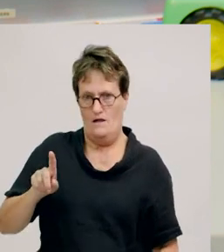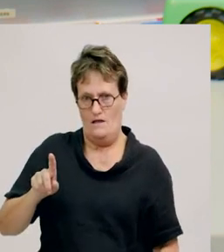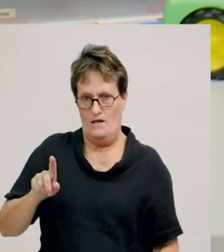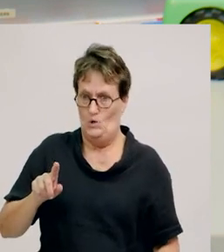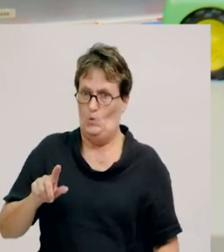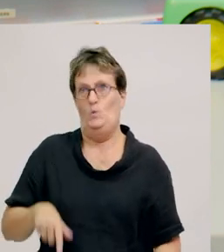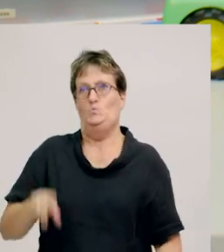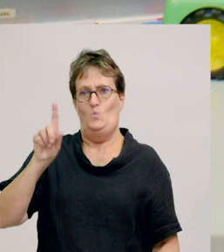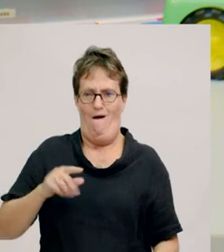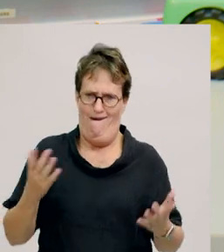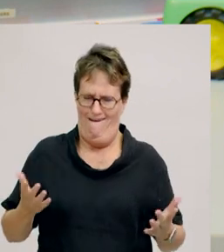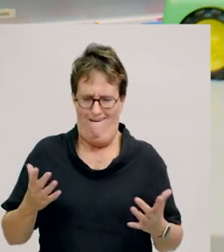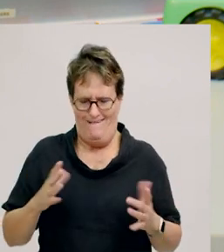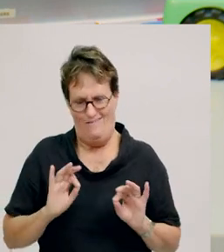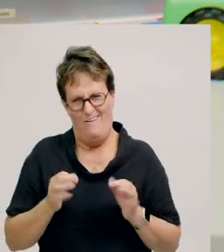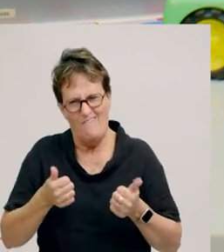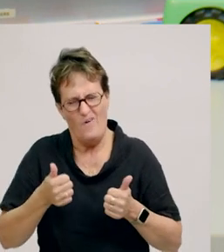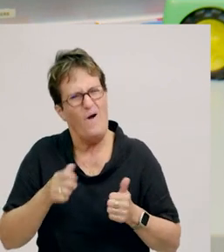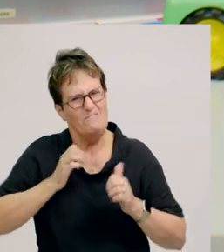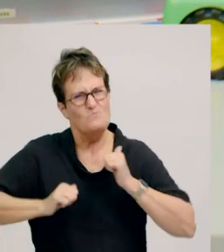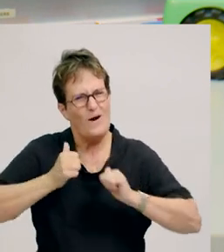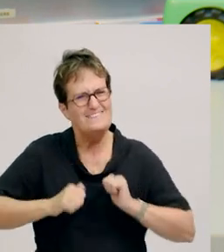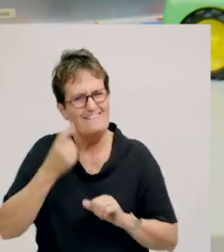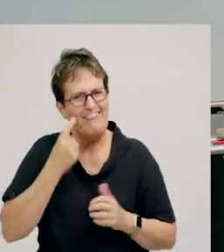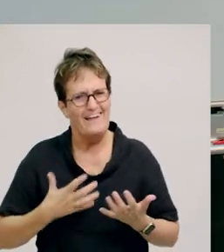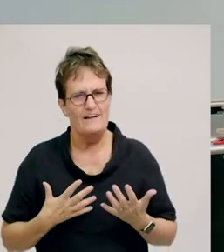Much too high. Not very good. That will take some practice.